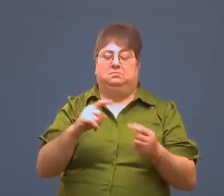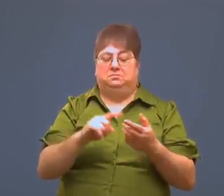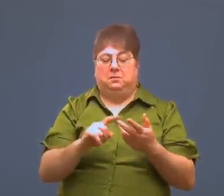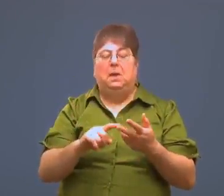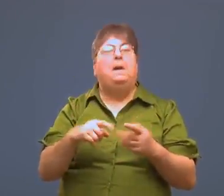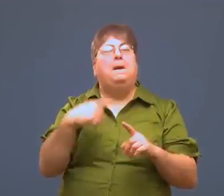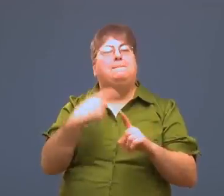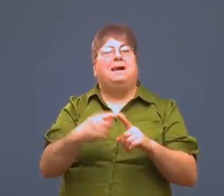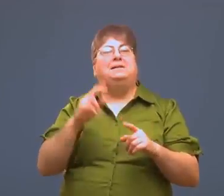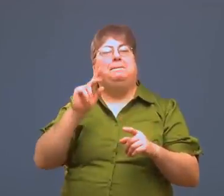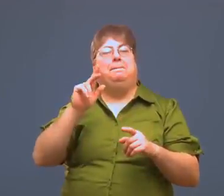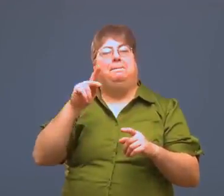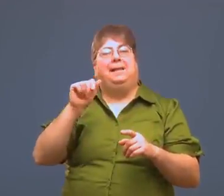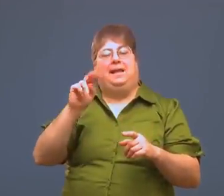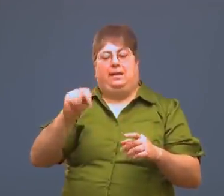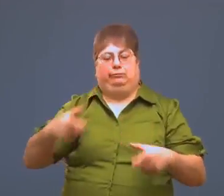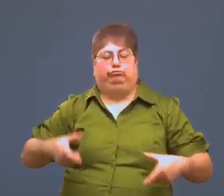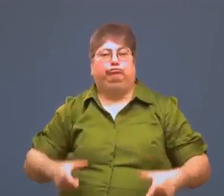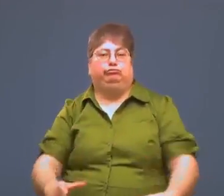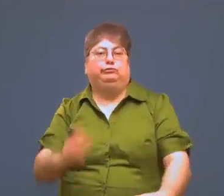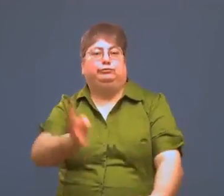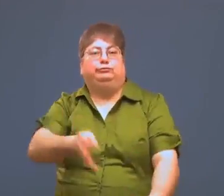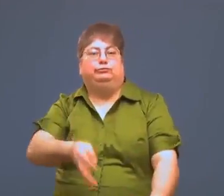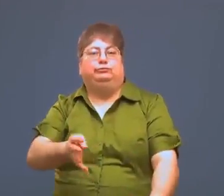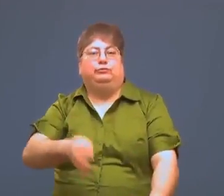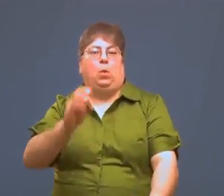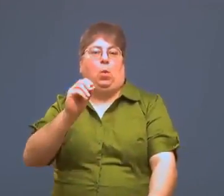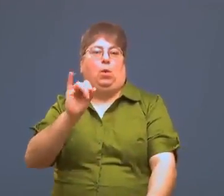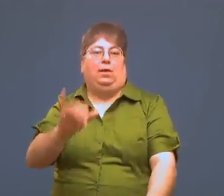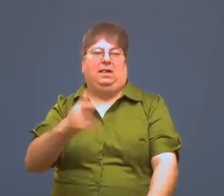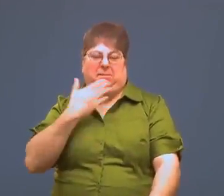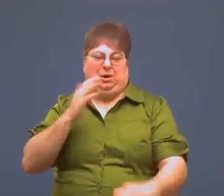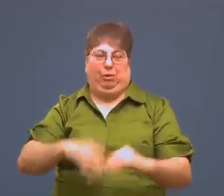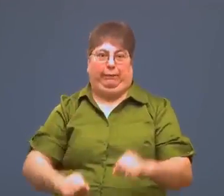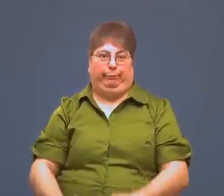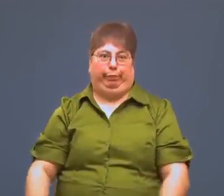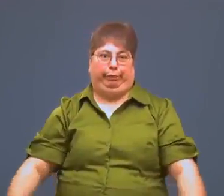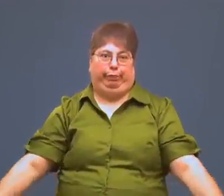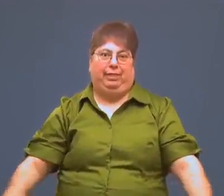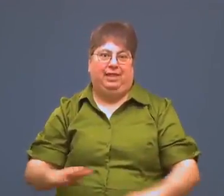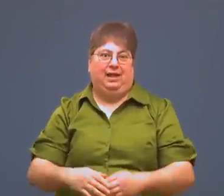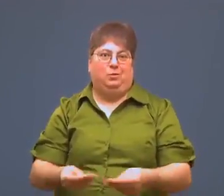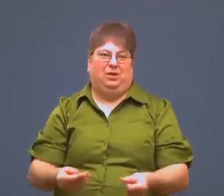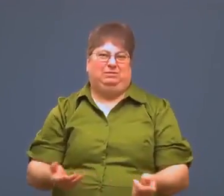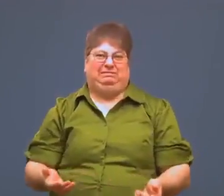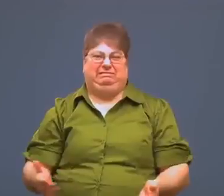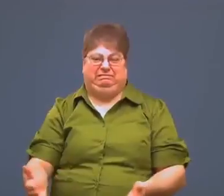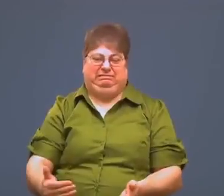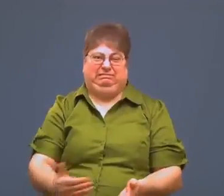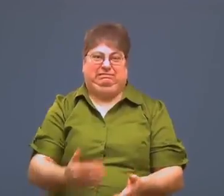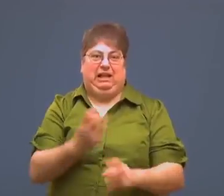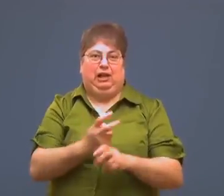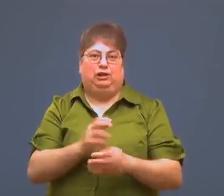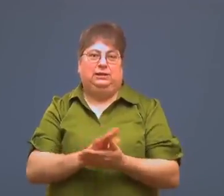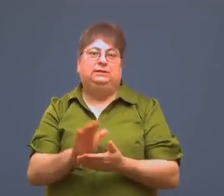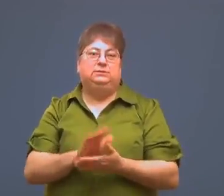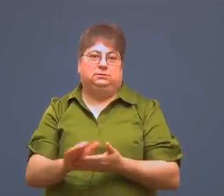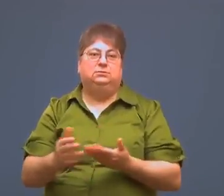A pan for catching the oil. It's kind of hard to clean up a puddle of oil on the ground.